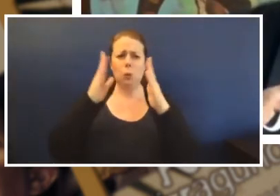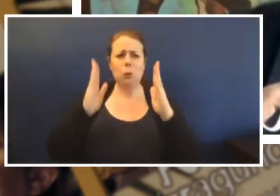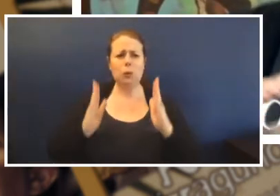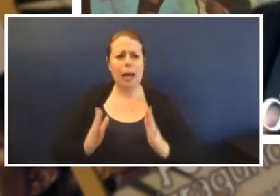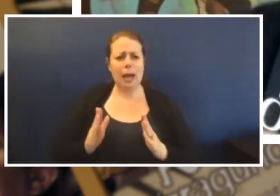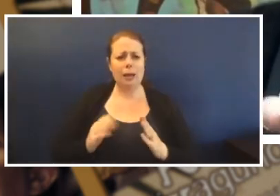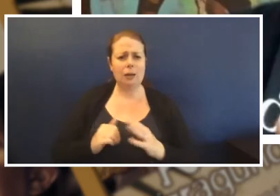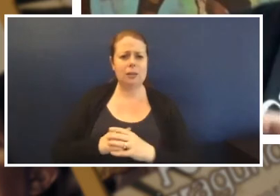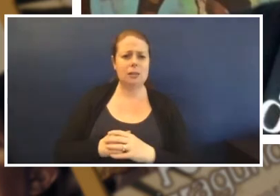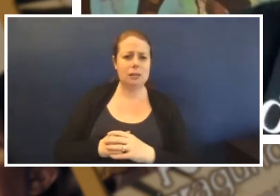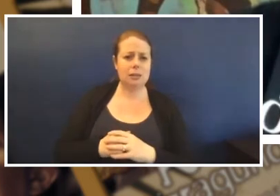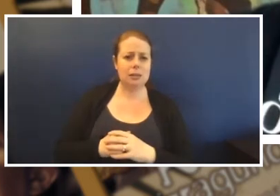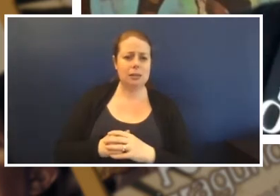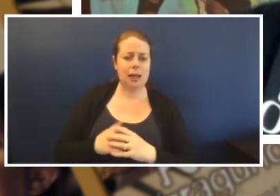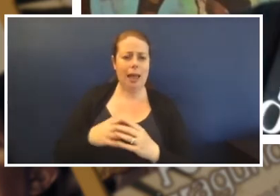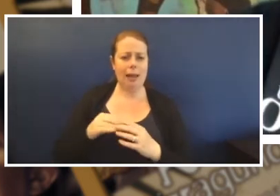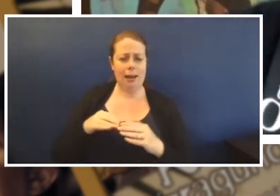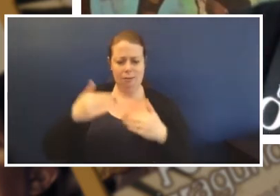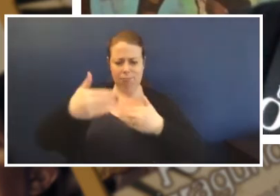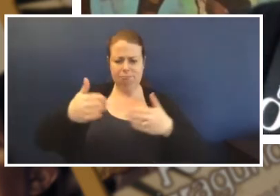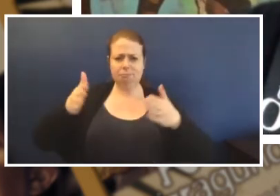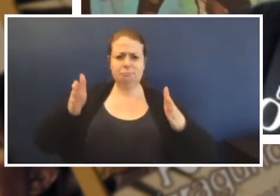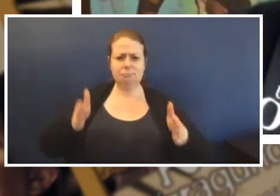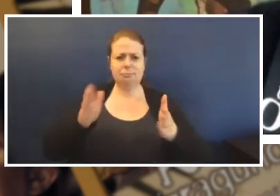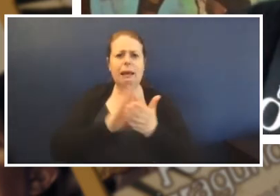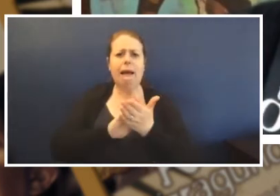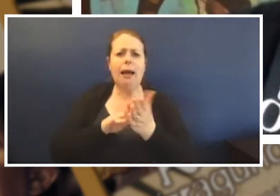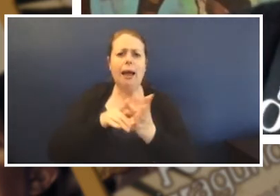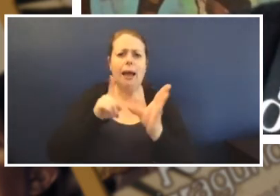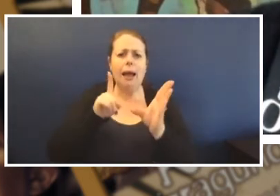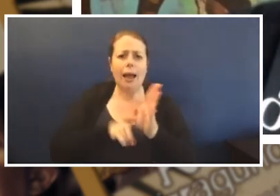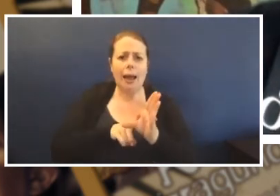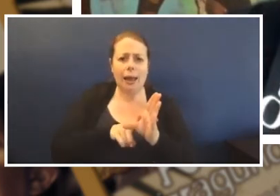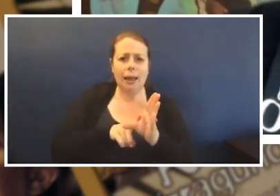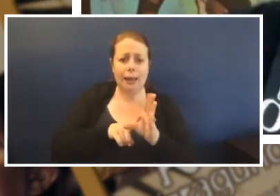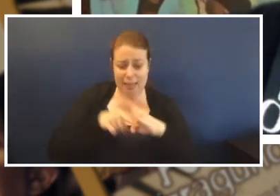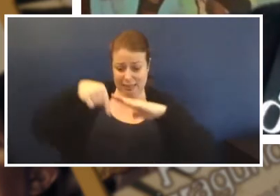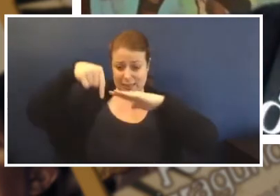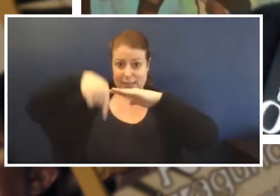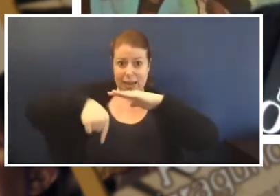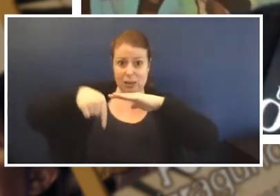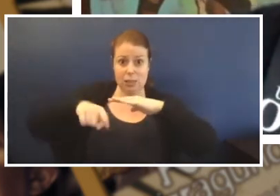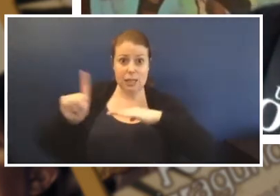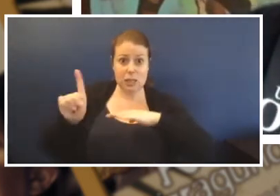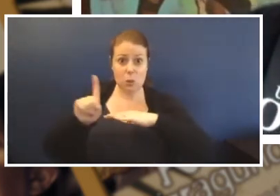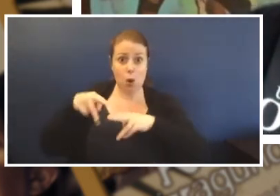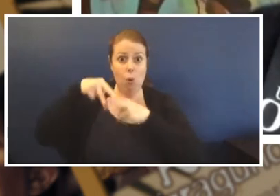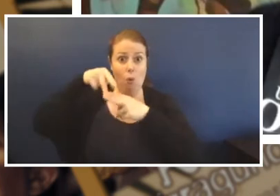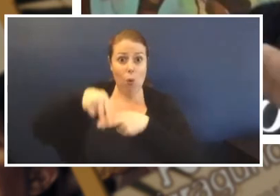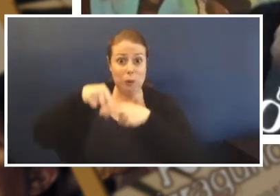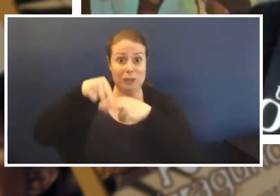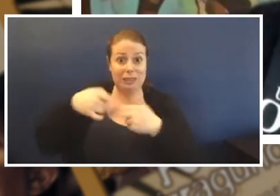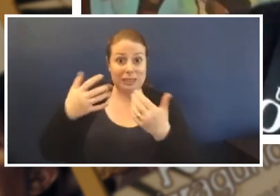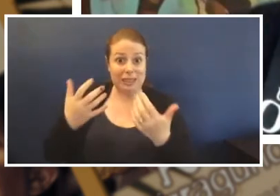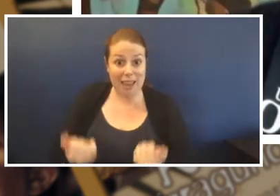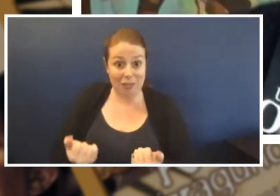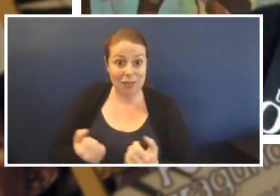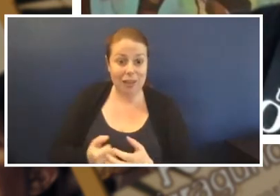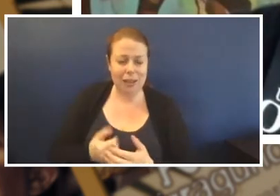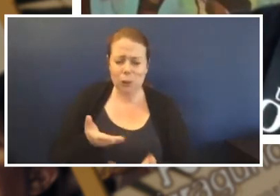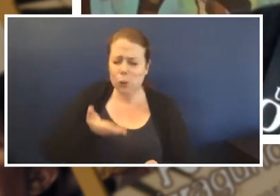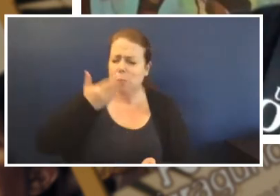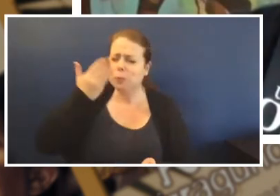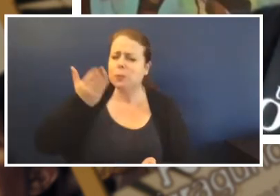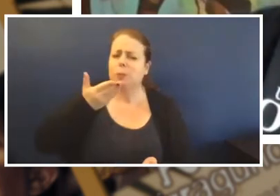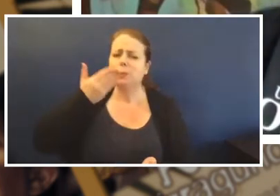bales of haver and they had horses downstairs it was so cool, I think you could still smell the hay.